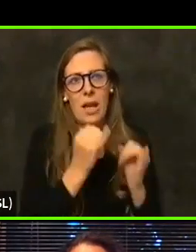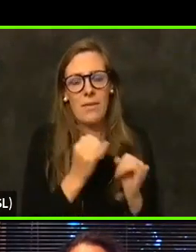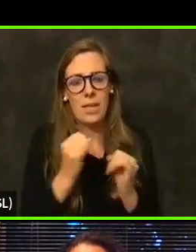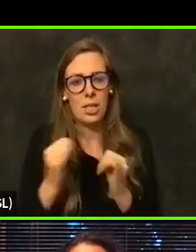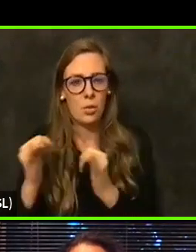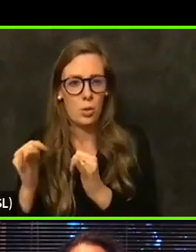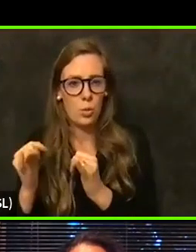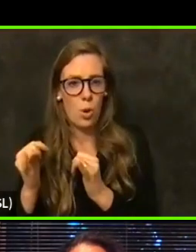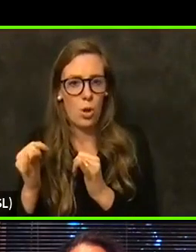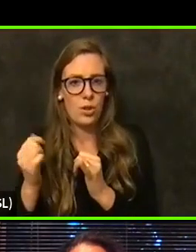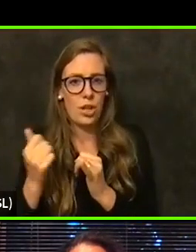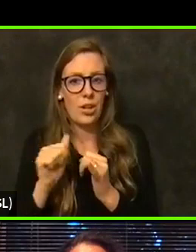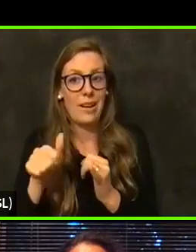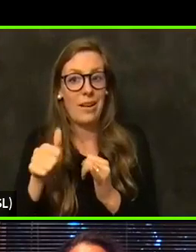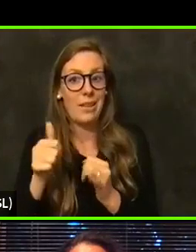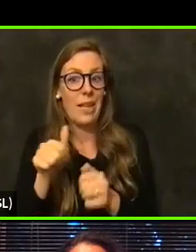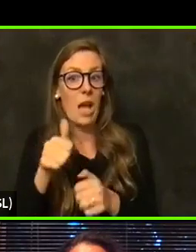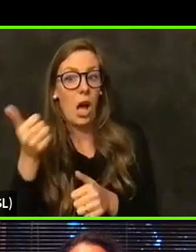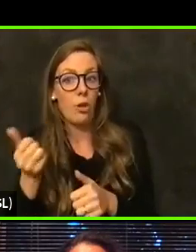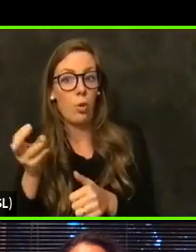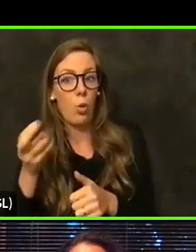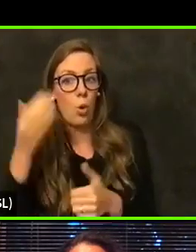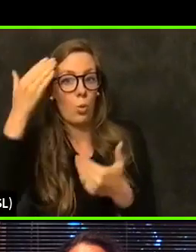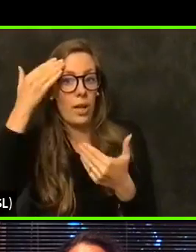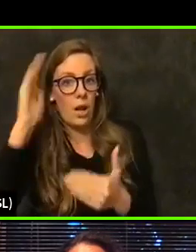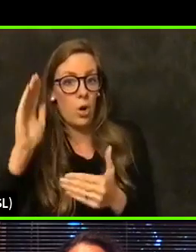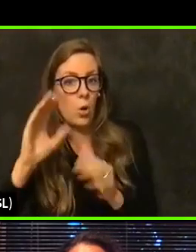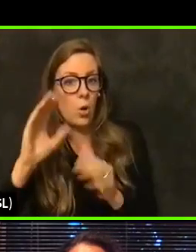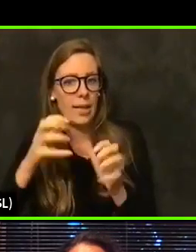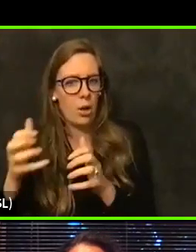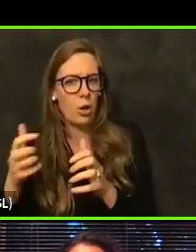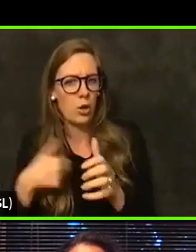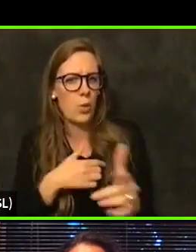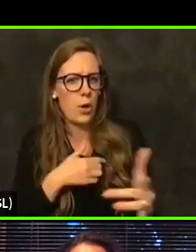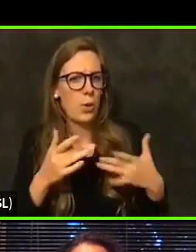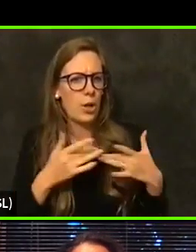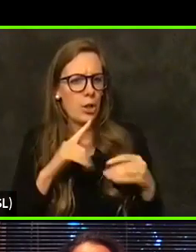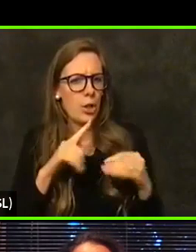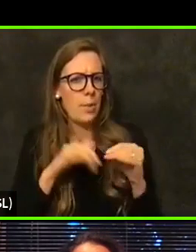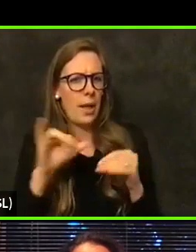other unknown categories has been concerning to us because demographic data